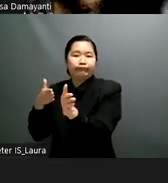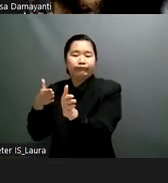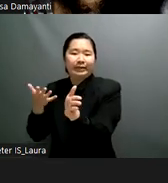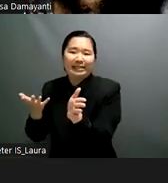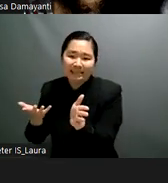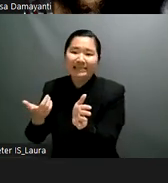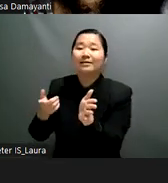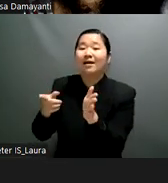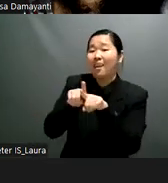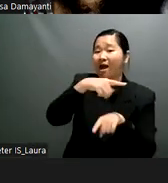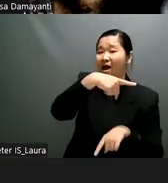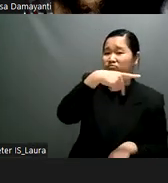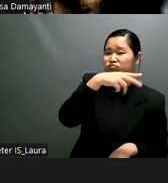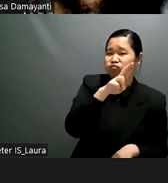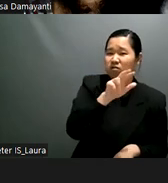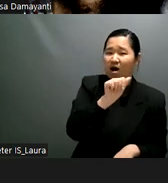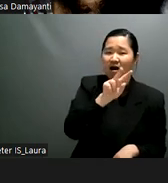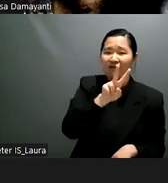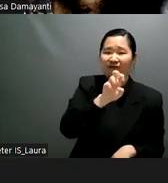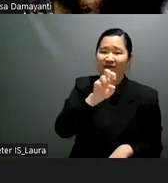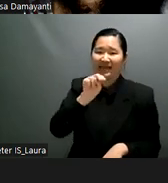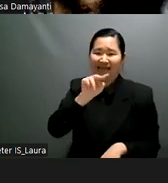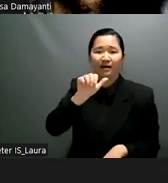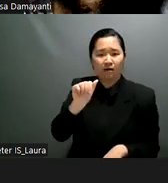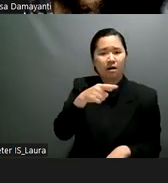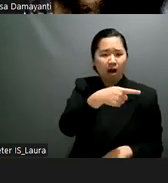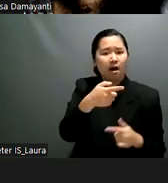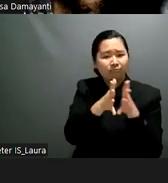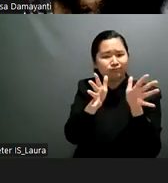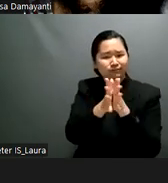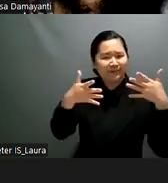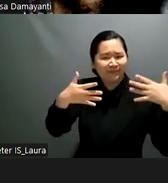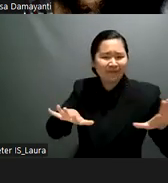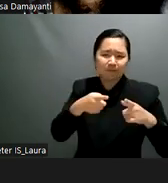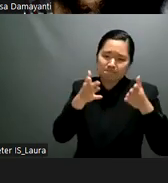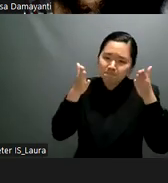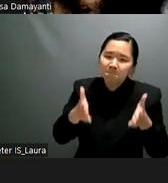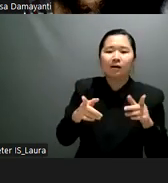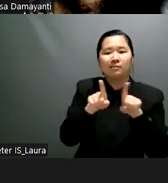on being included can we ensure that no one is less left behind thank you for for your attention